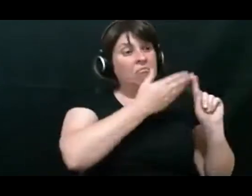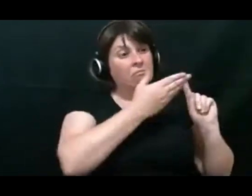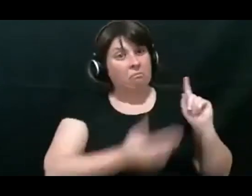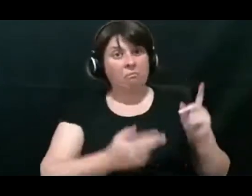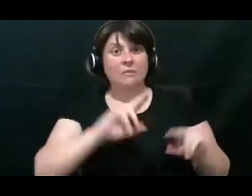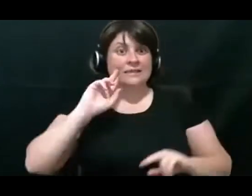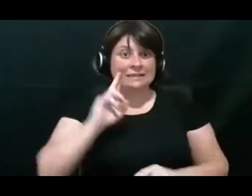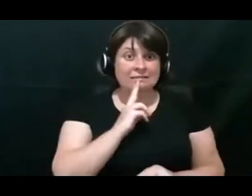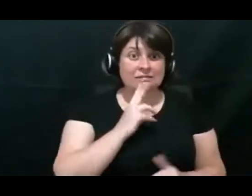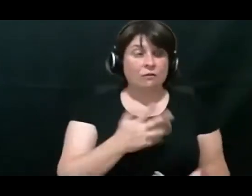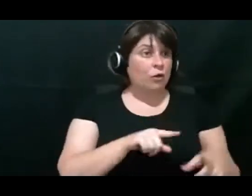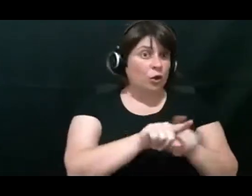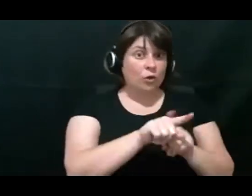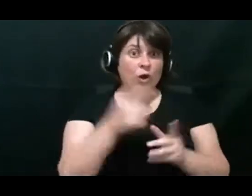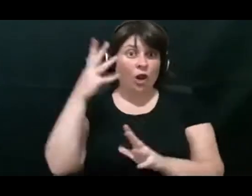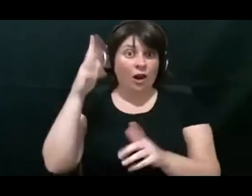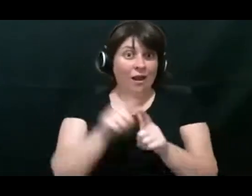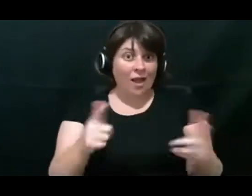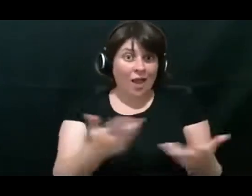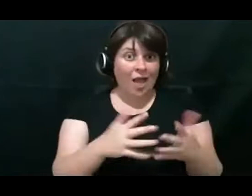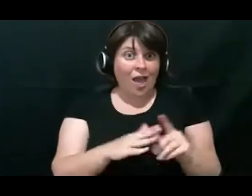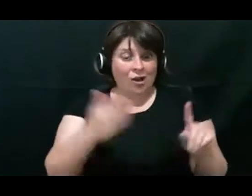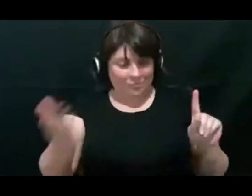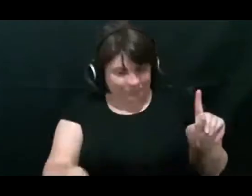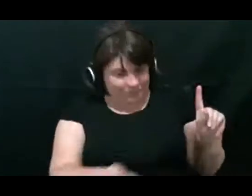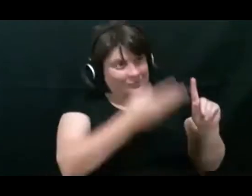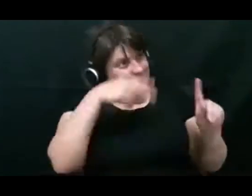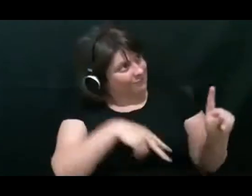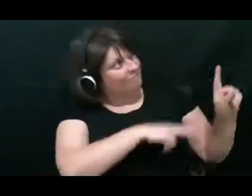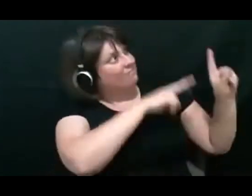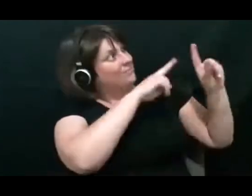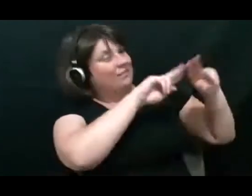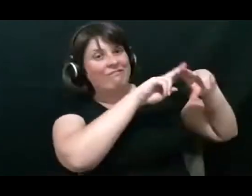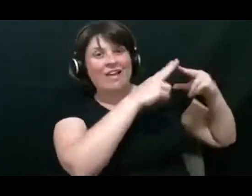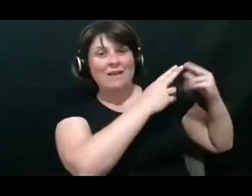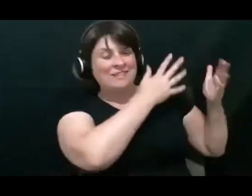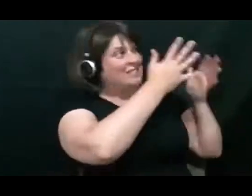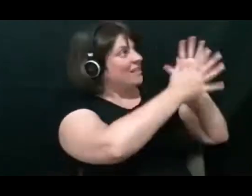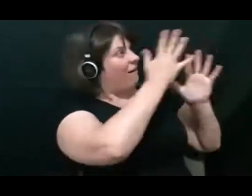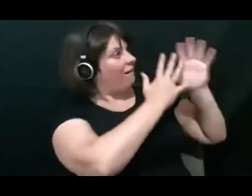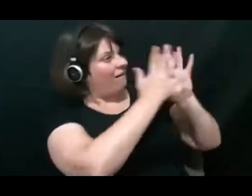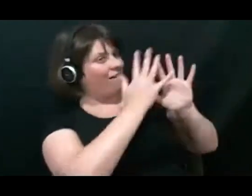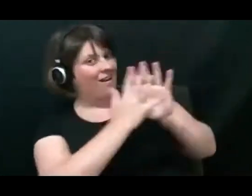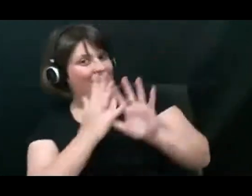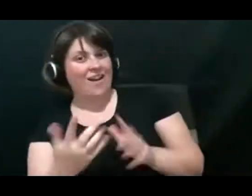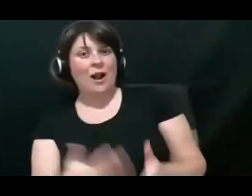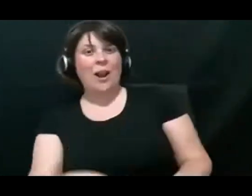to learn sign language is from your family who are all signers.